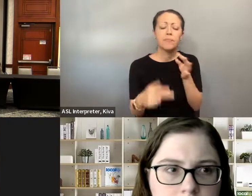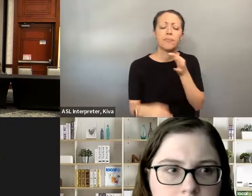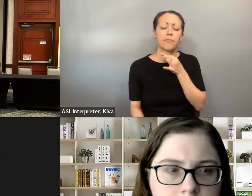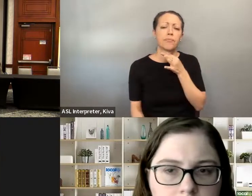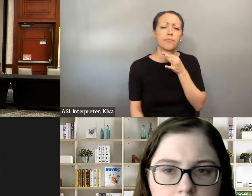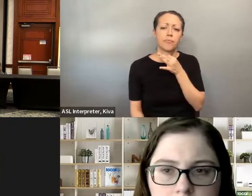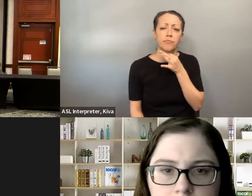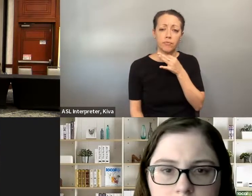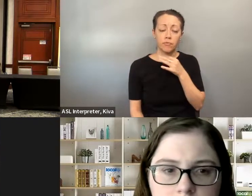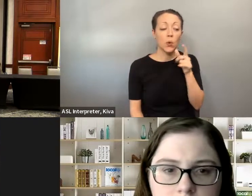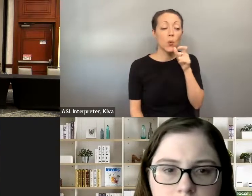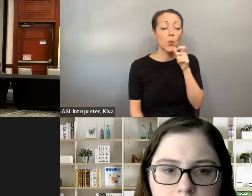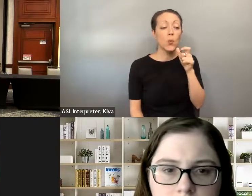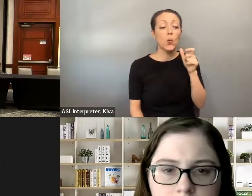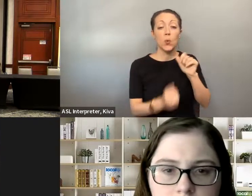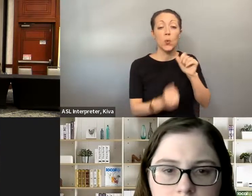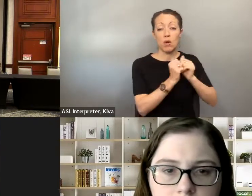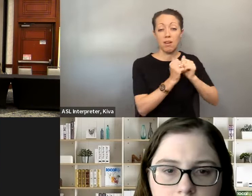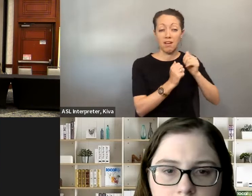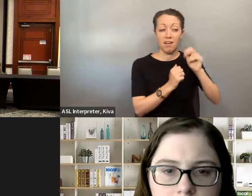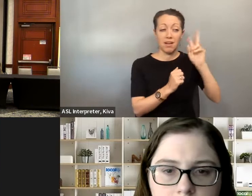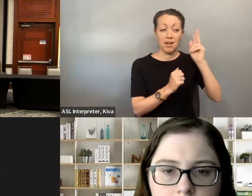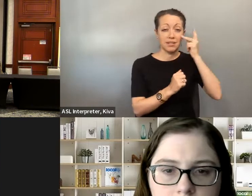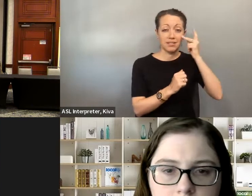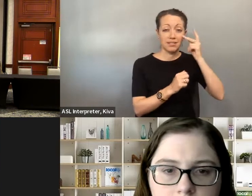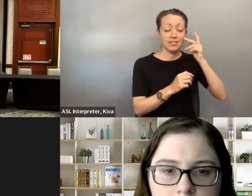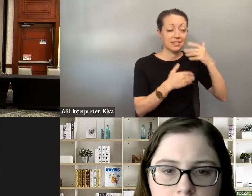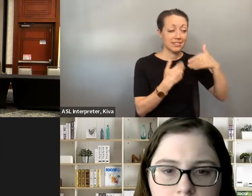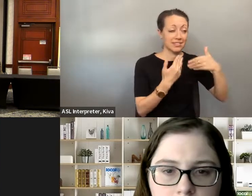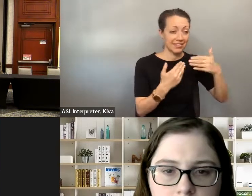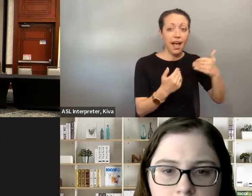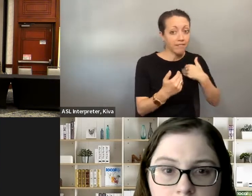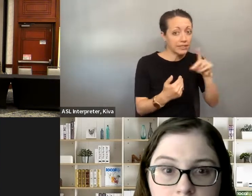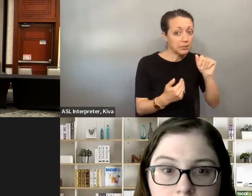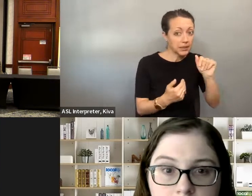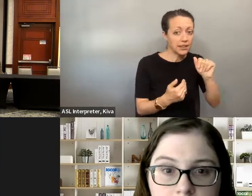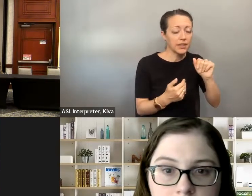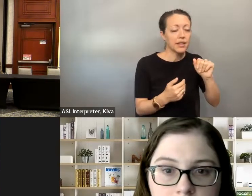Kara for your expertise and your advice. I have another